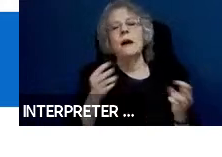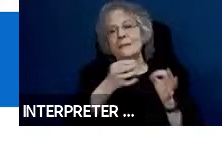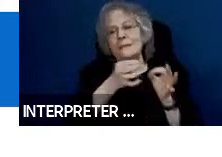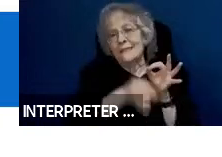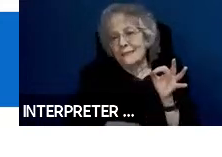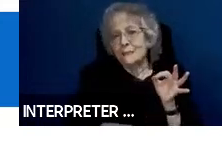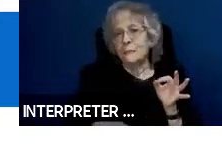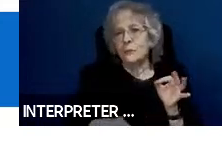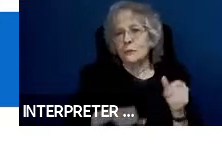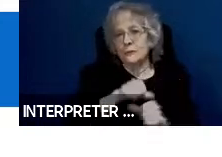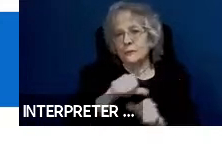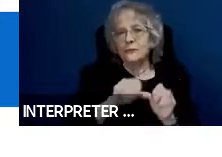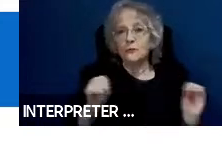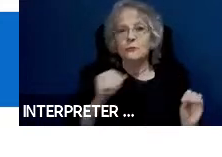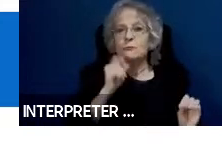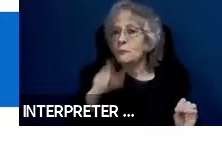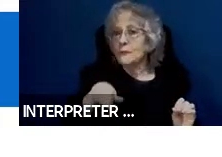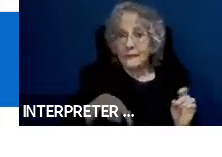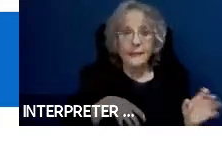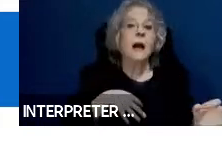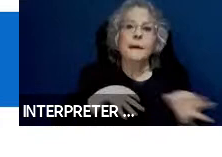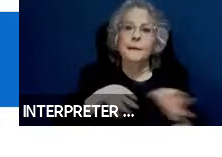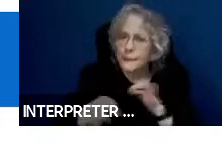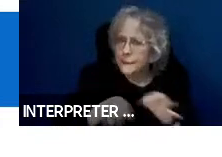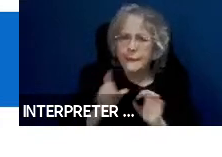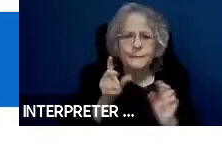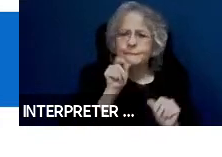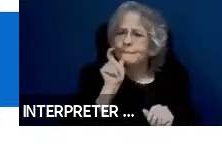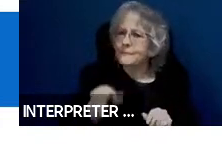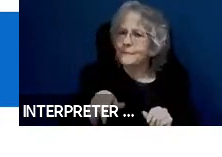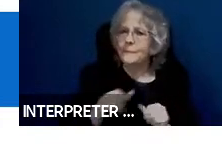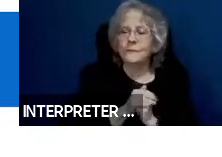for anyone just completely obvious. And of course, this would be of great benefit to